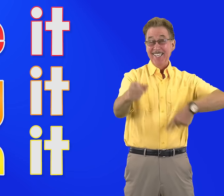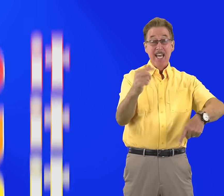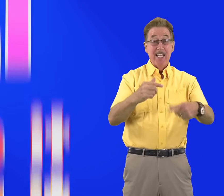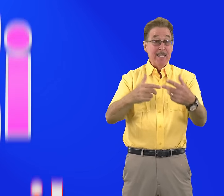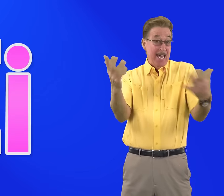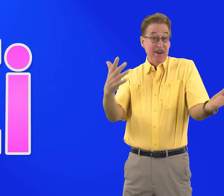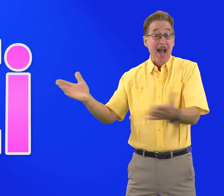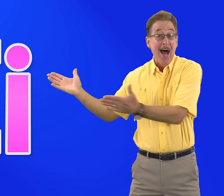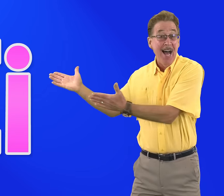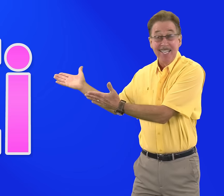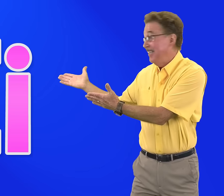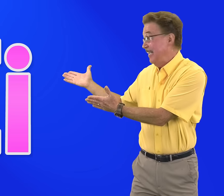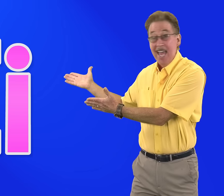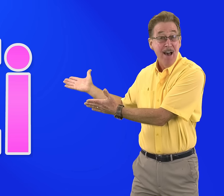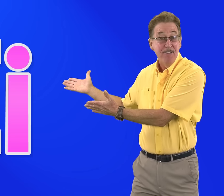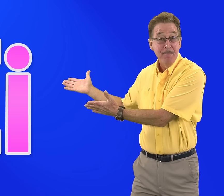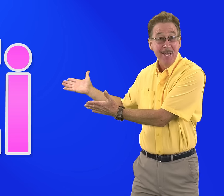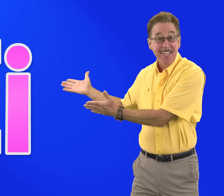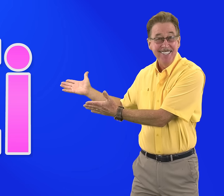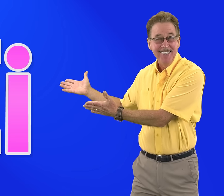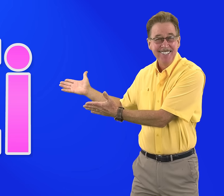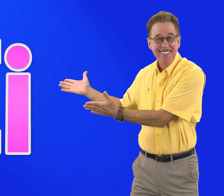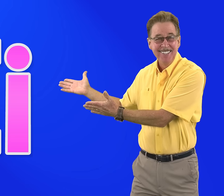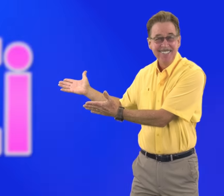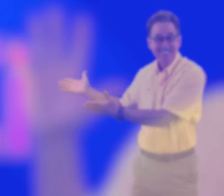Letter I i in the alphabet